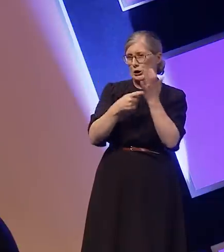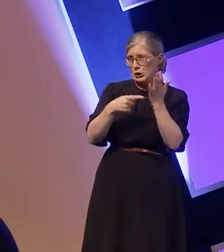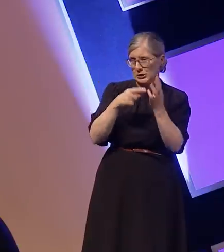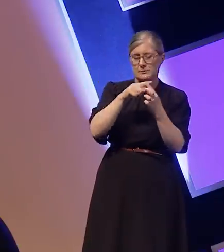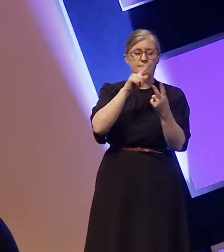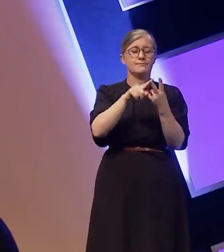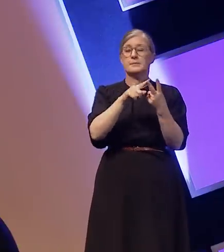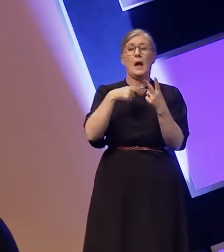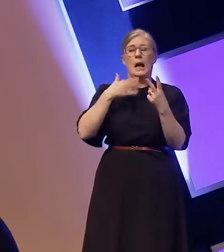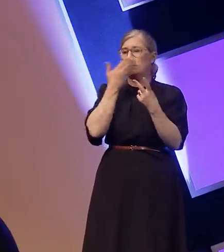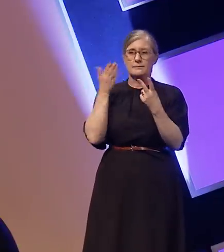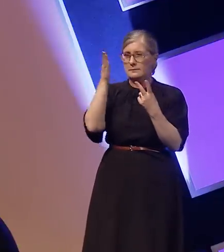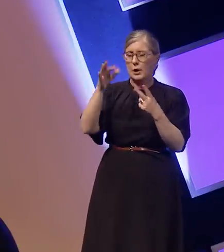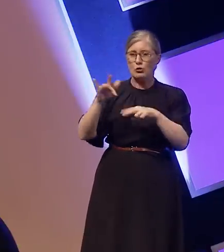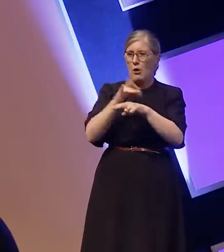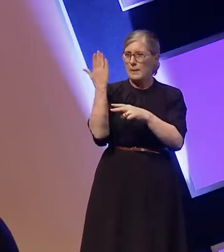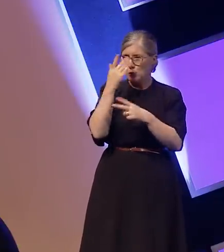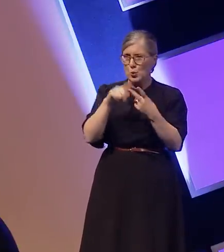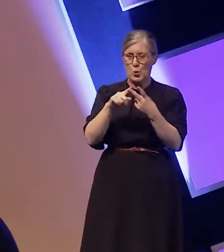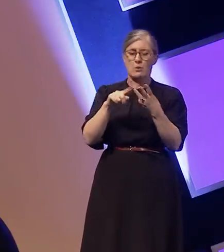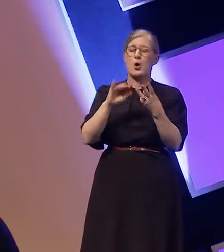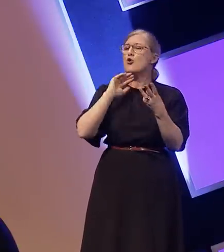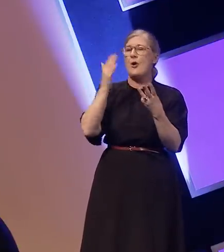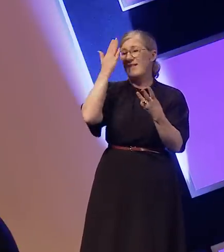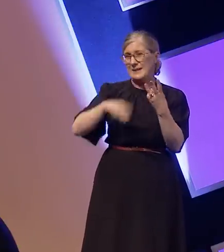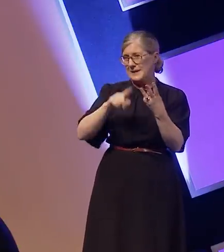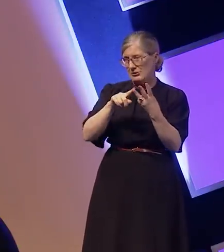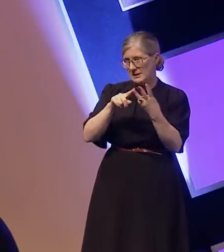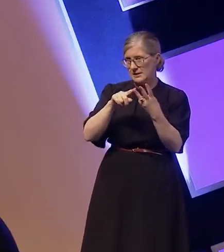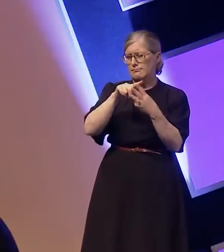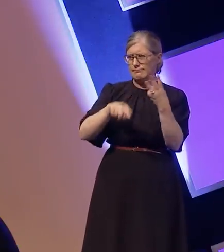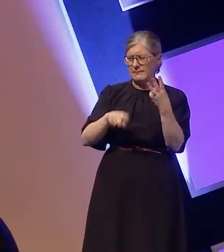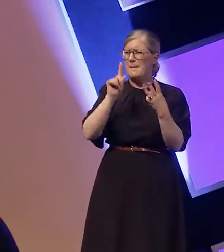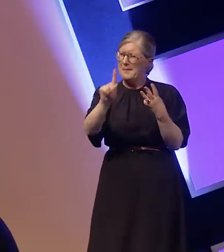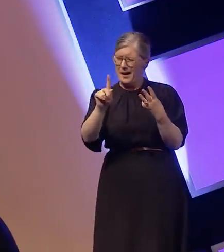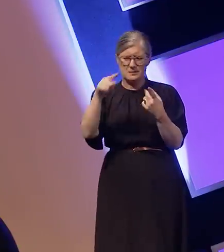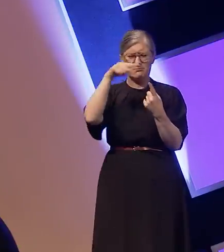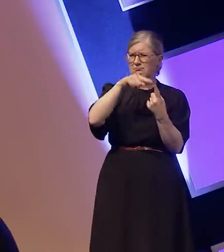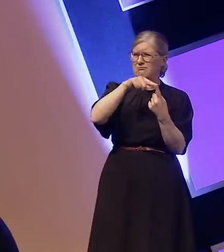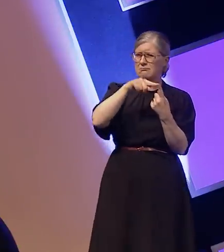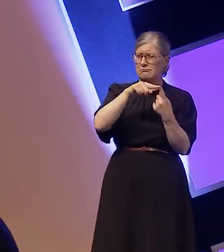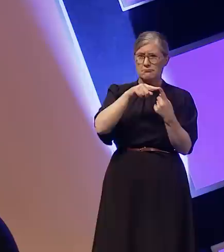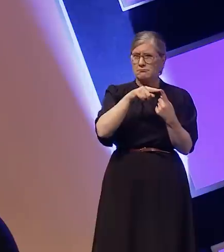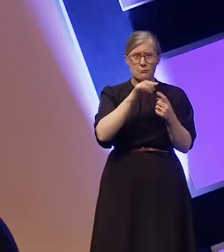drama school or I didn't have enough experience. But here's the thing, an agent wouldn't take me on